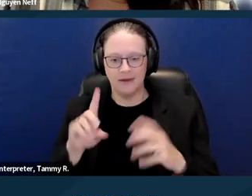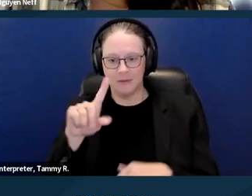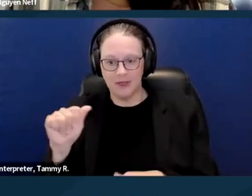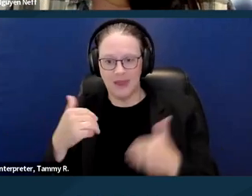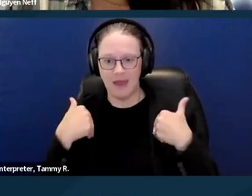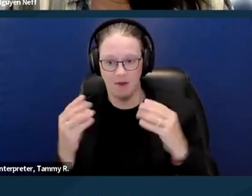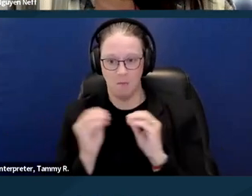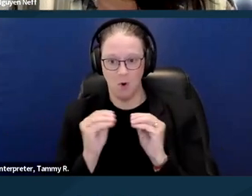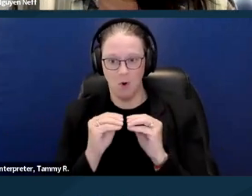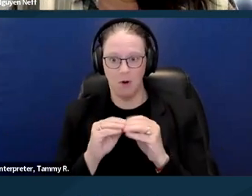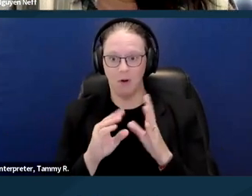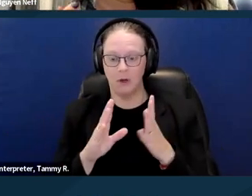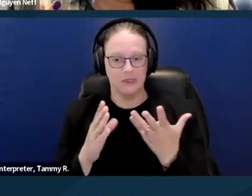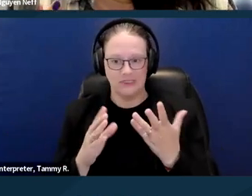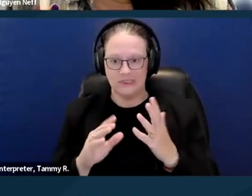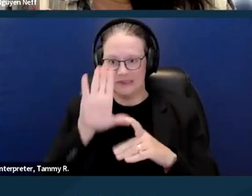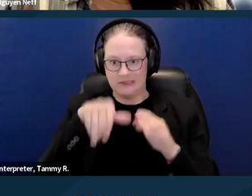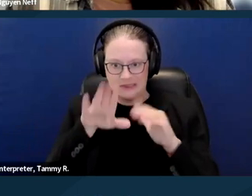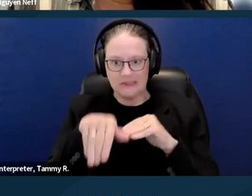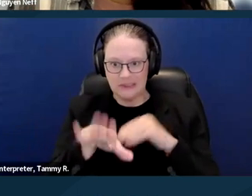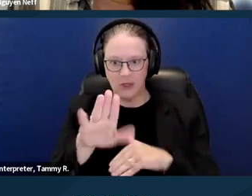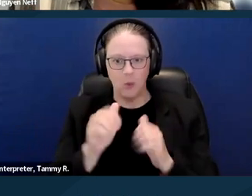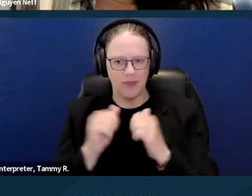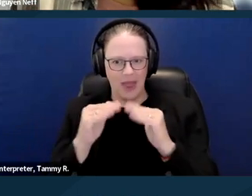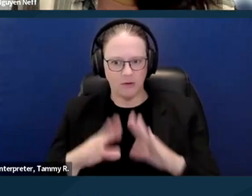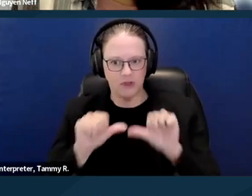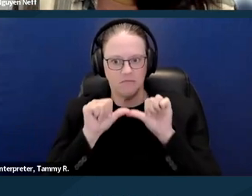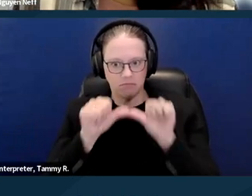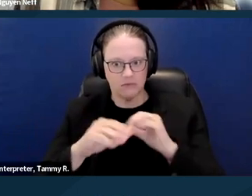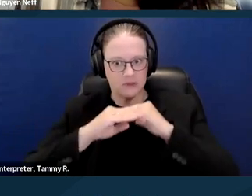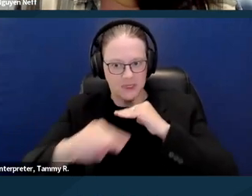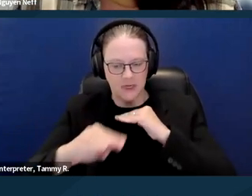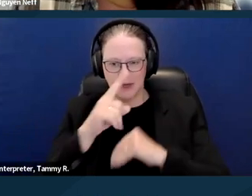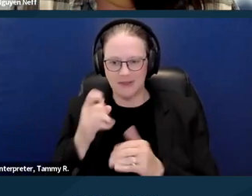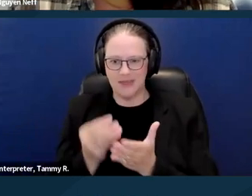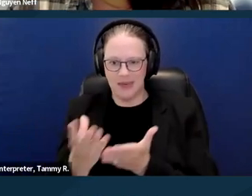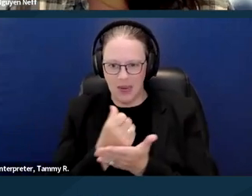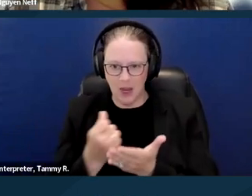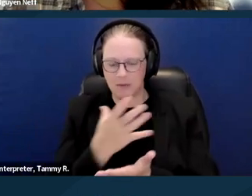because of the way income and finances often will work for a person with a disability.